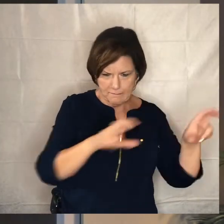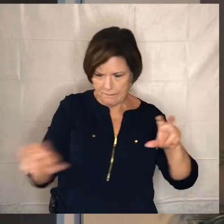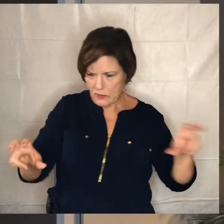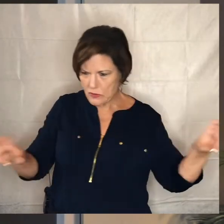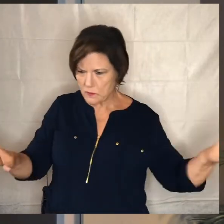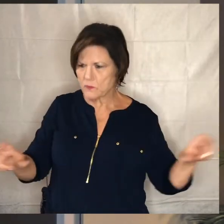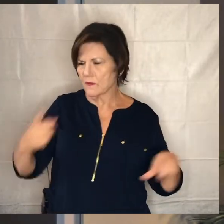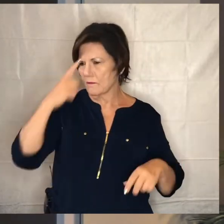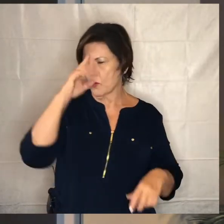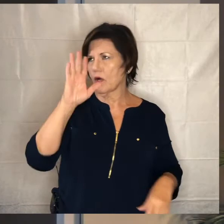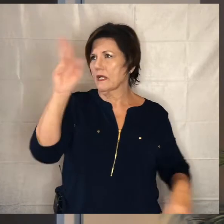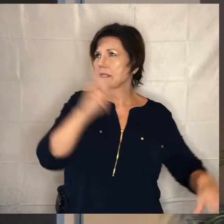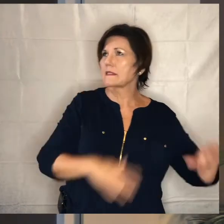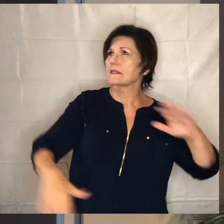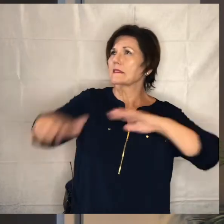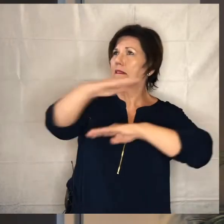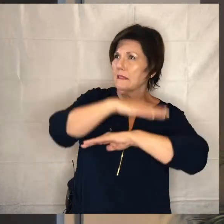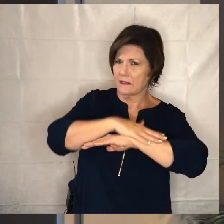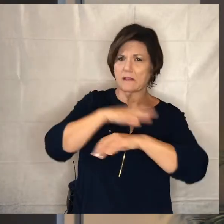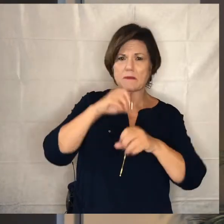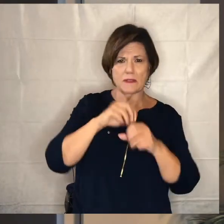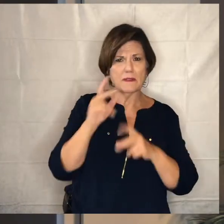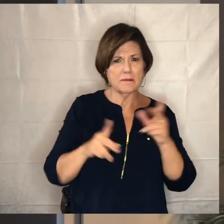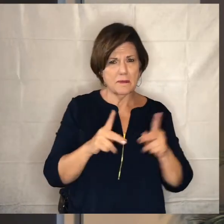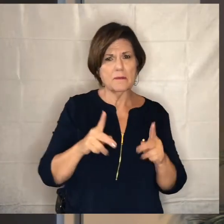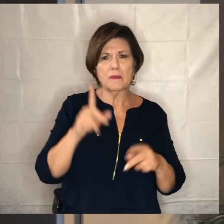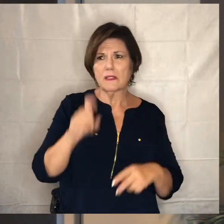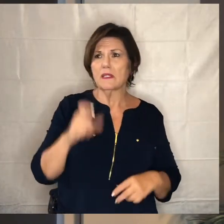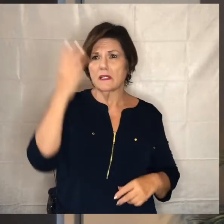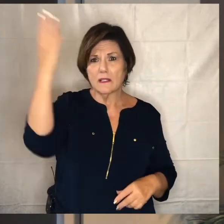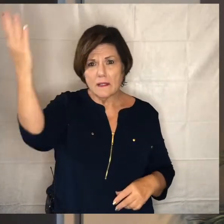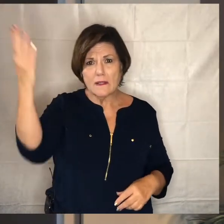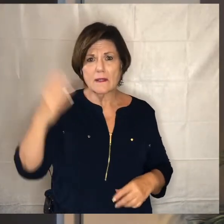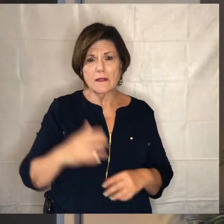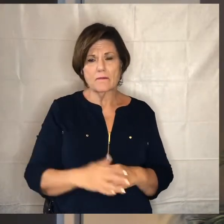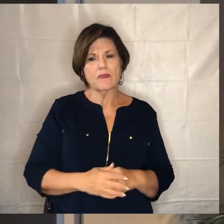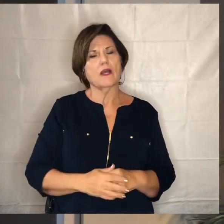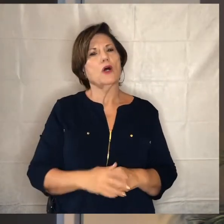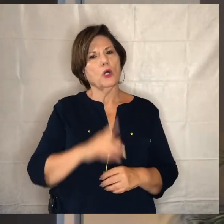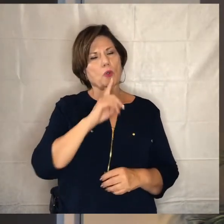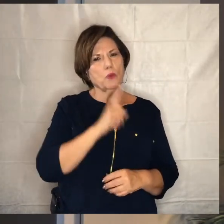that and this is not just the perspective of the pastor who stands in front of you it is the perspective